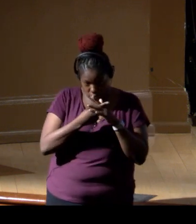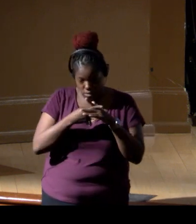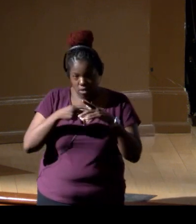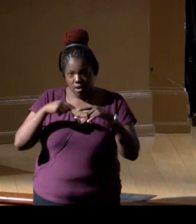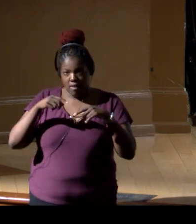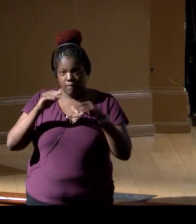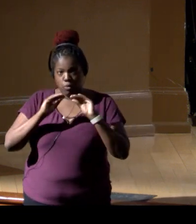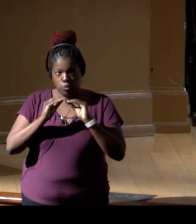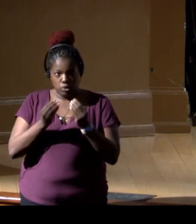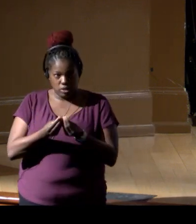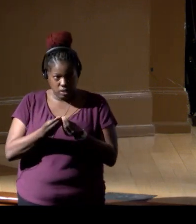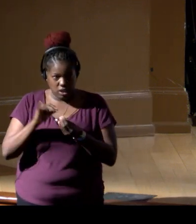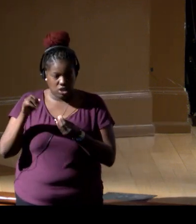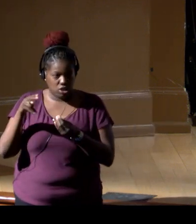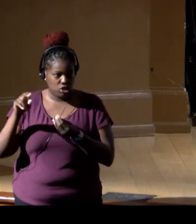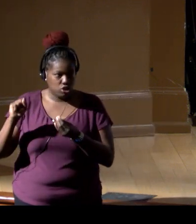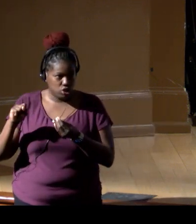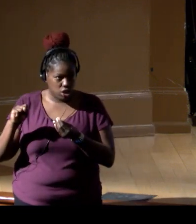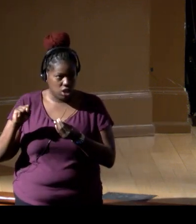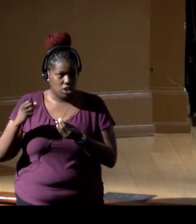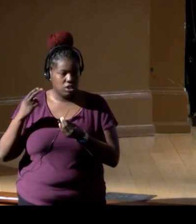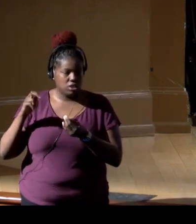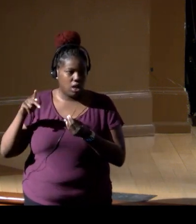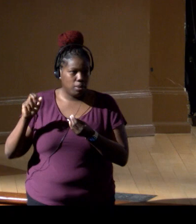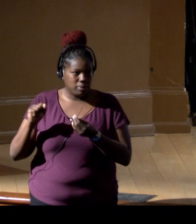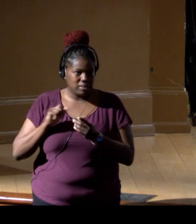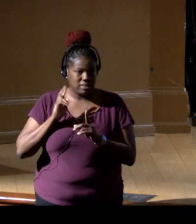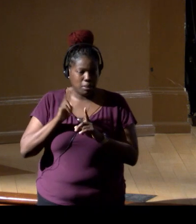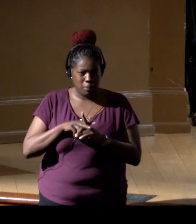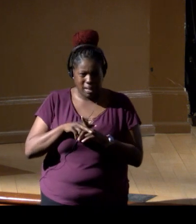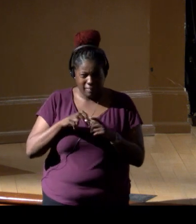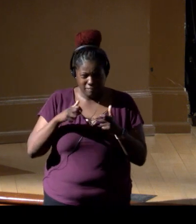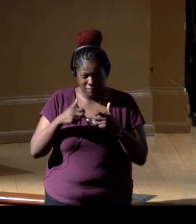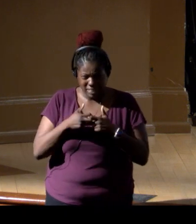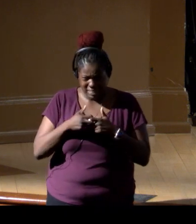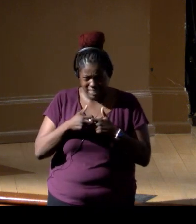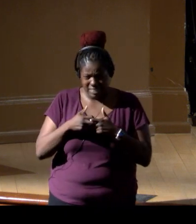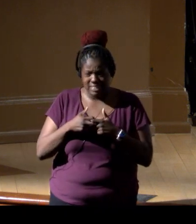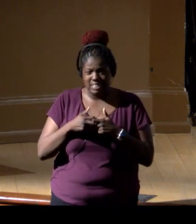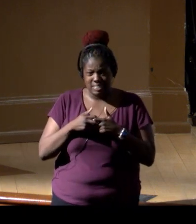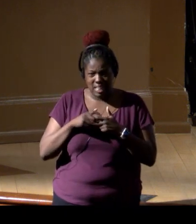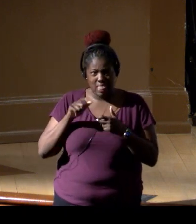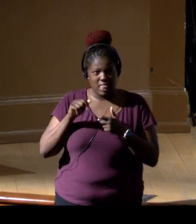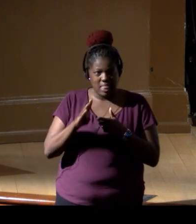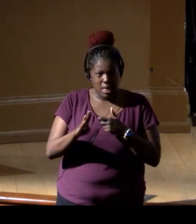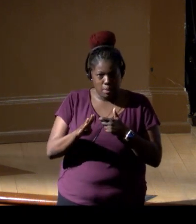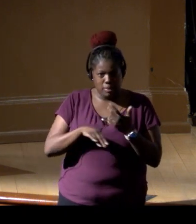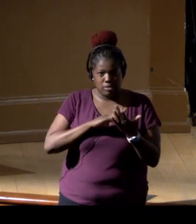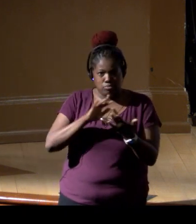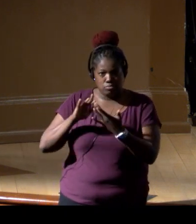as the Johns Hopkins Applied Physics Laboratory, set up to be the outreach to the government